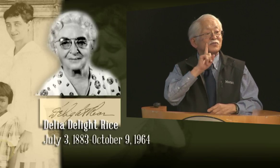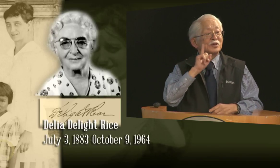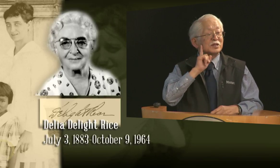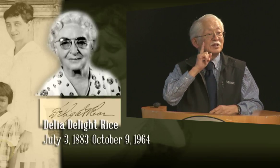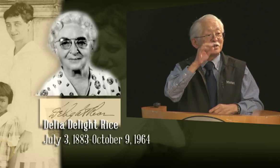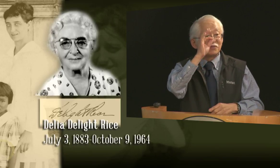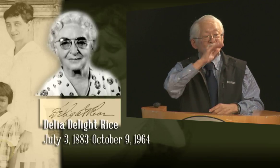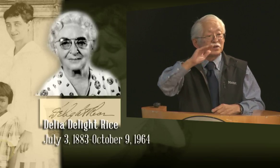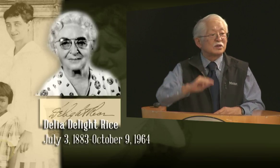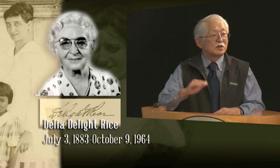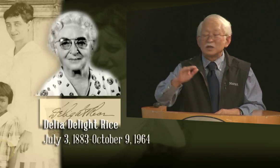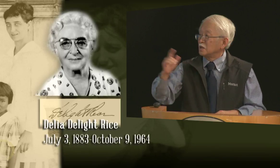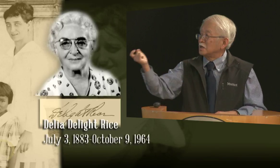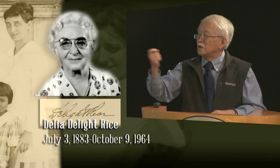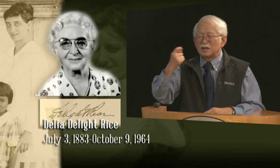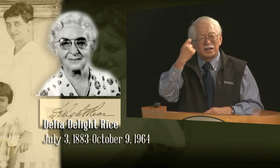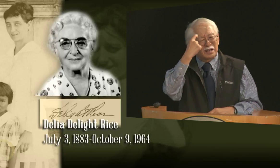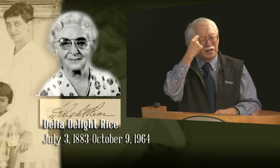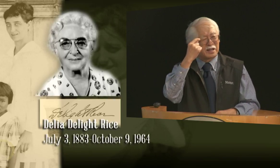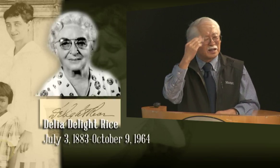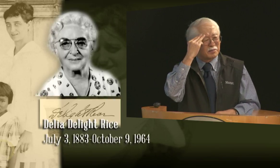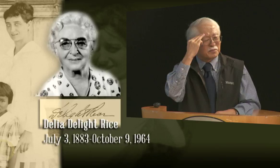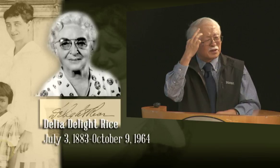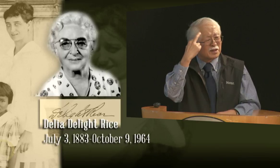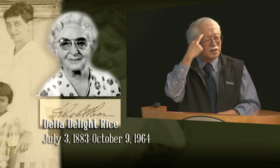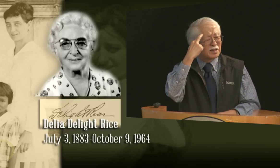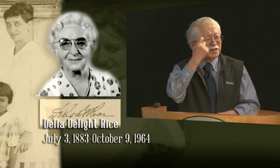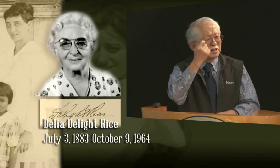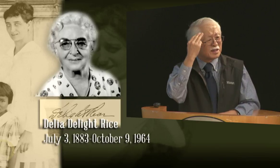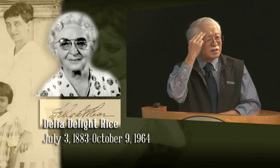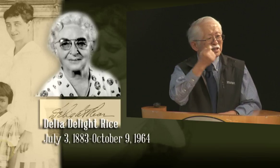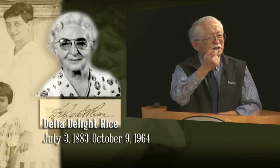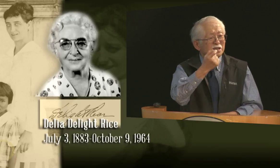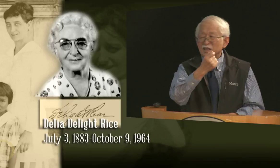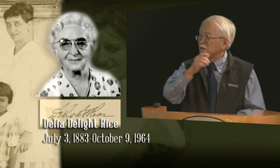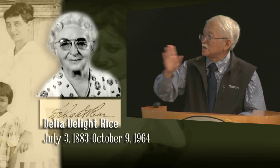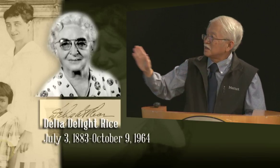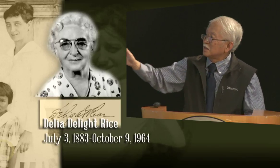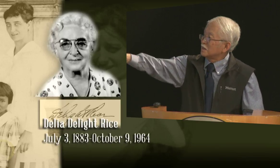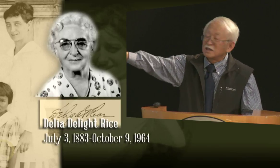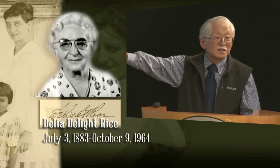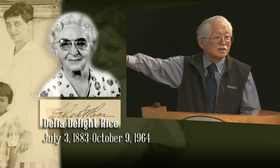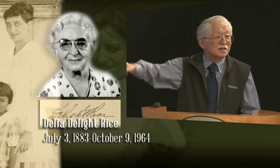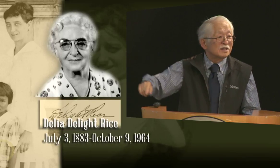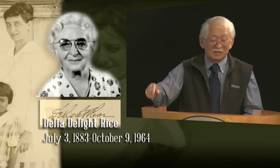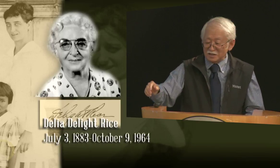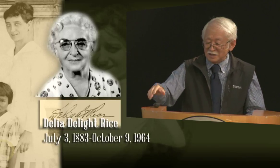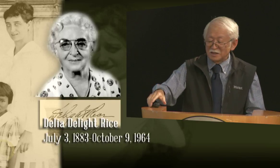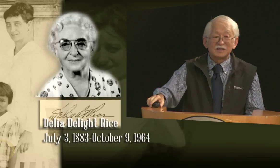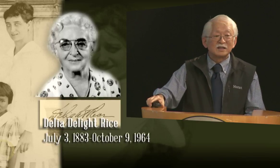On the far side, you see her with the foster child, and I think the child had a little cognitive problem,